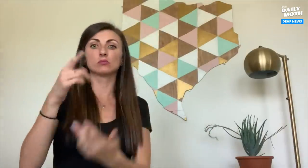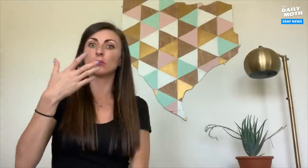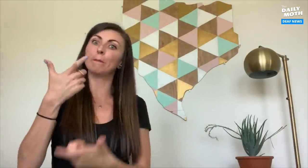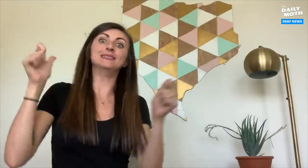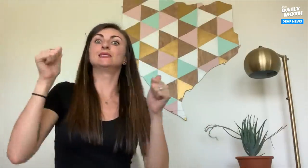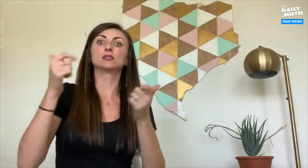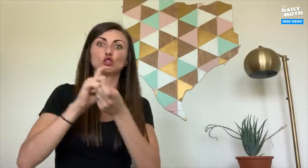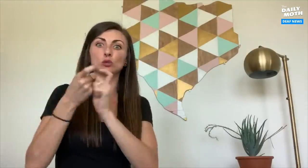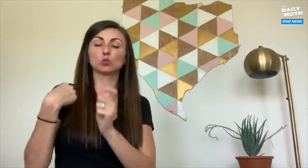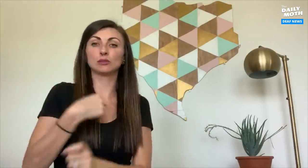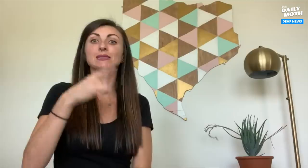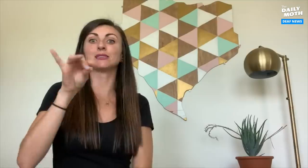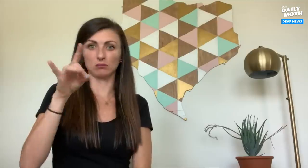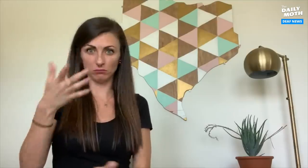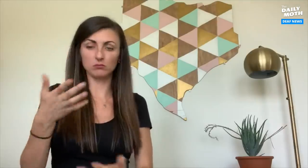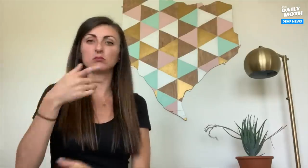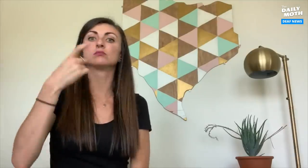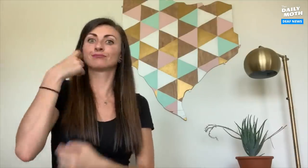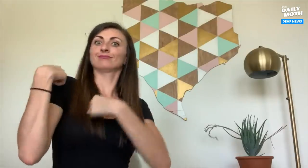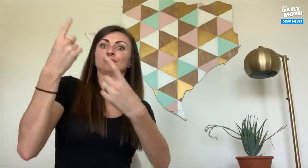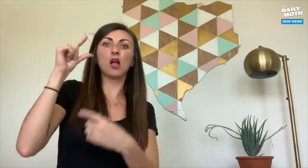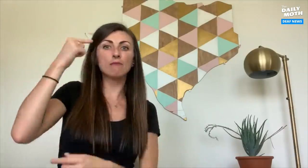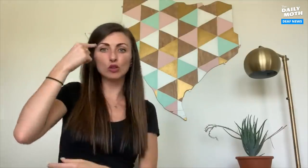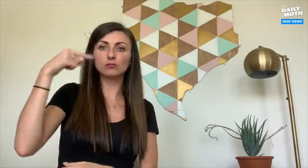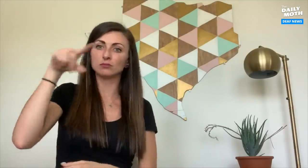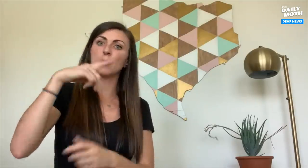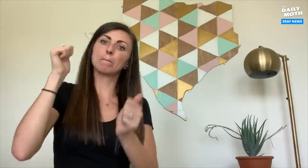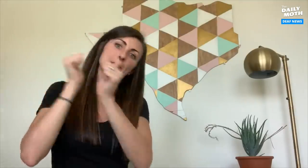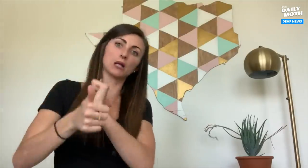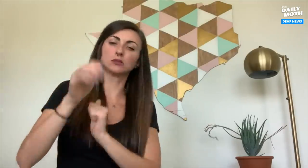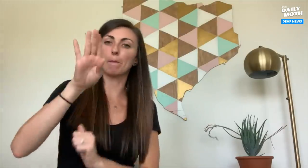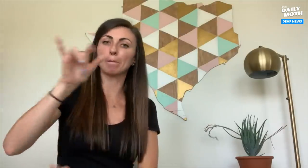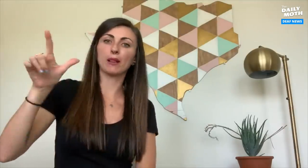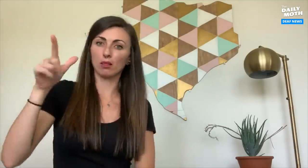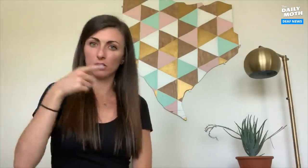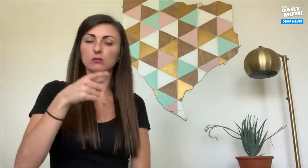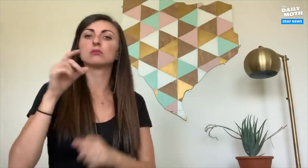but we are fine with this for the time being. Also, the third and biggest change we accomplished,